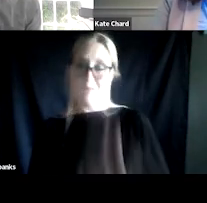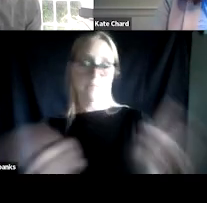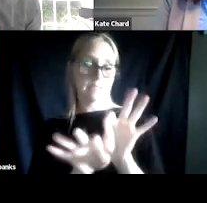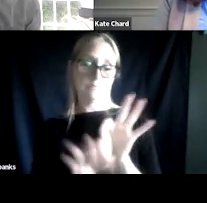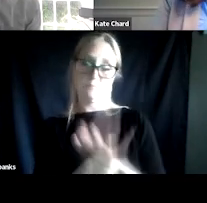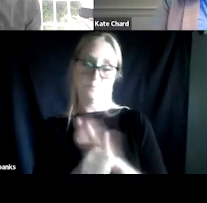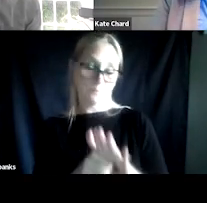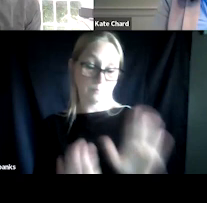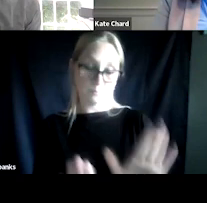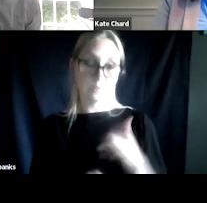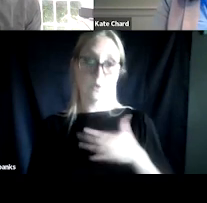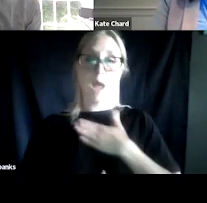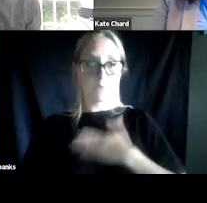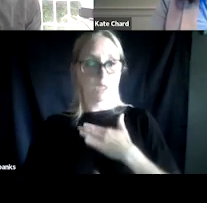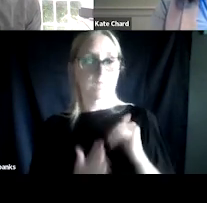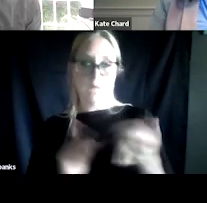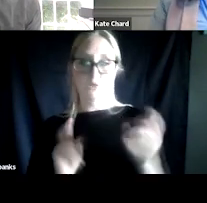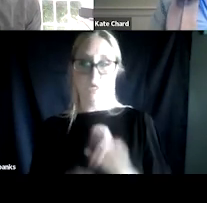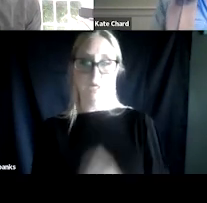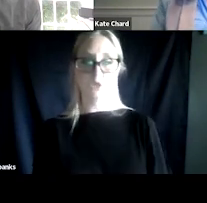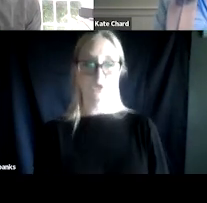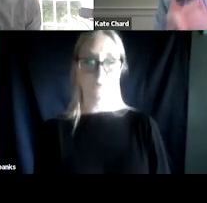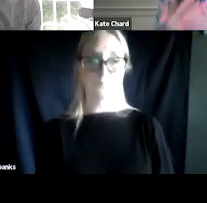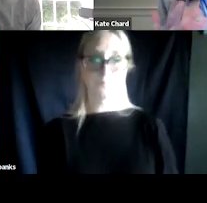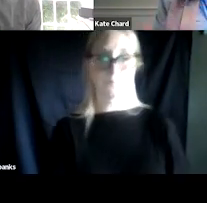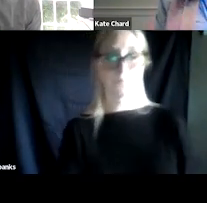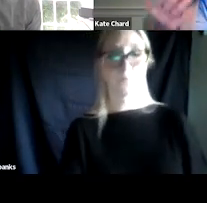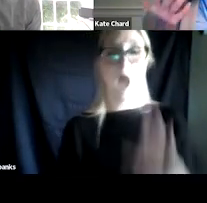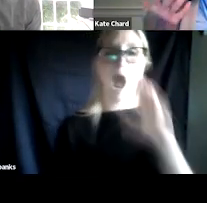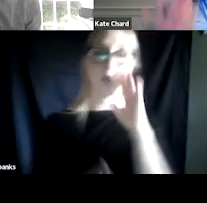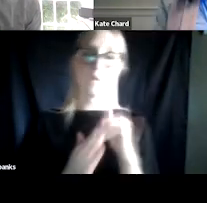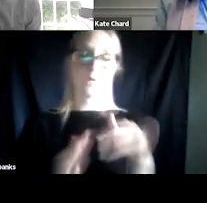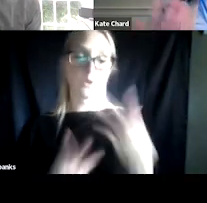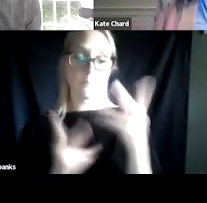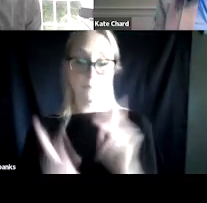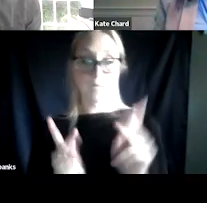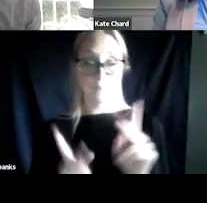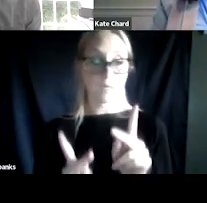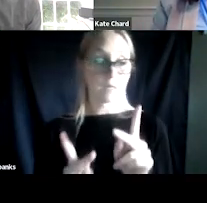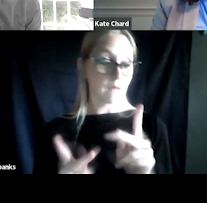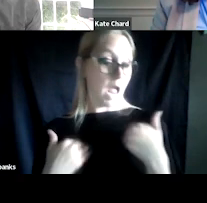And I so appreciated this change because I know that so many people have issues